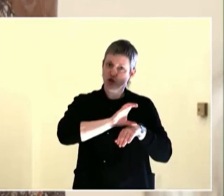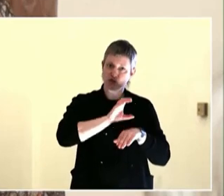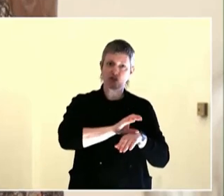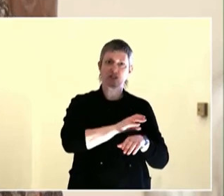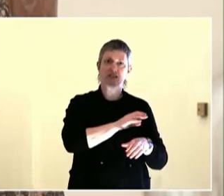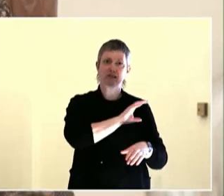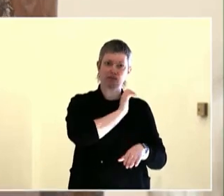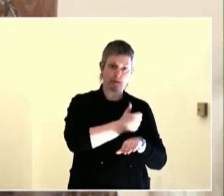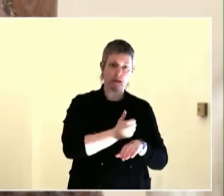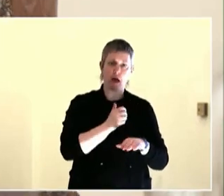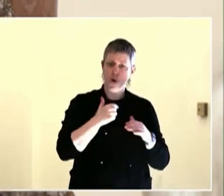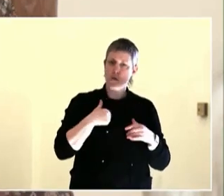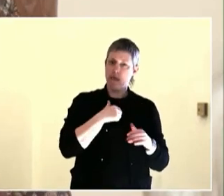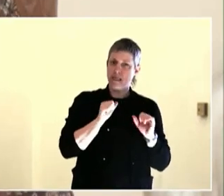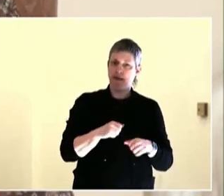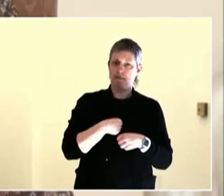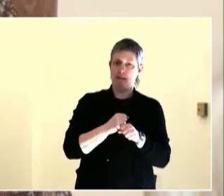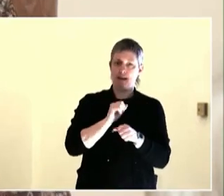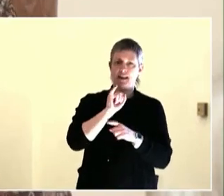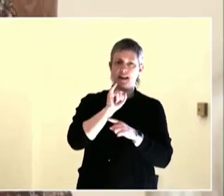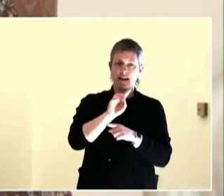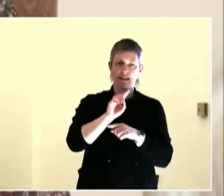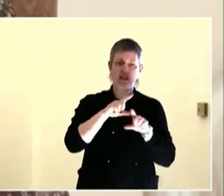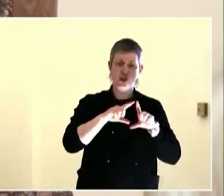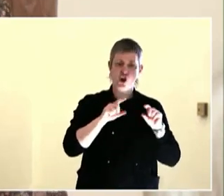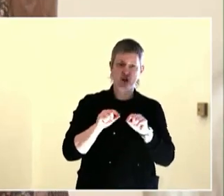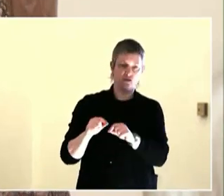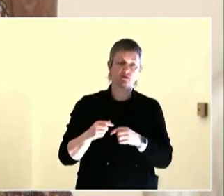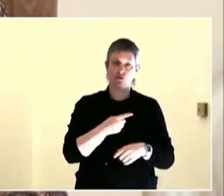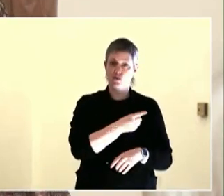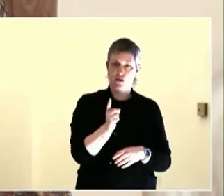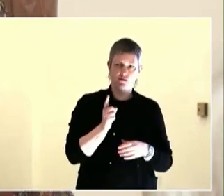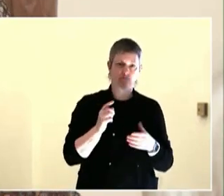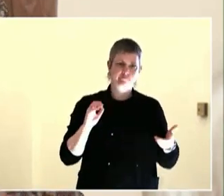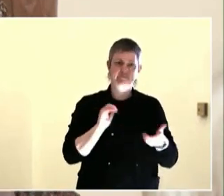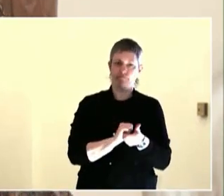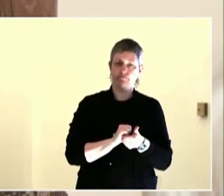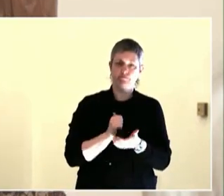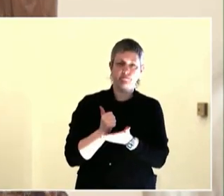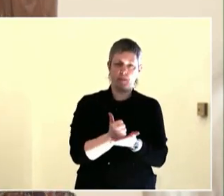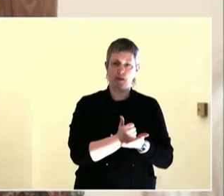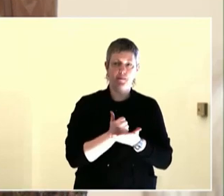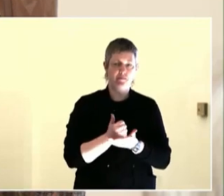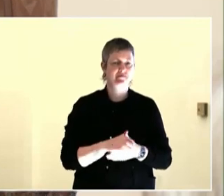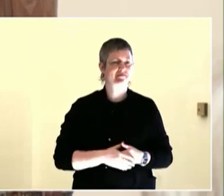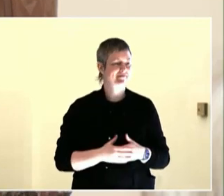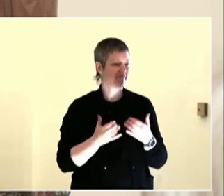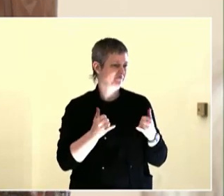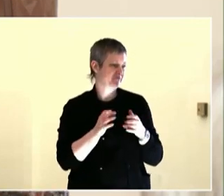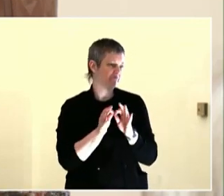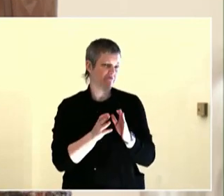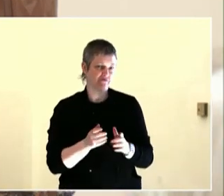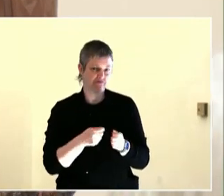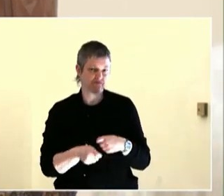So 10 or 15 of us gathered around and I always tell people, if you have more than two people in the room, have the meeting,